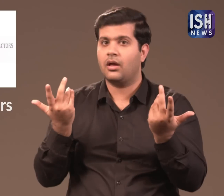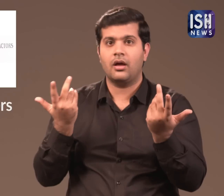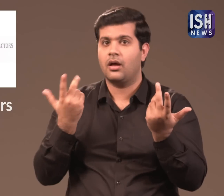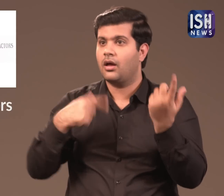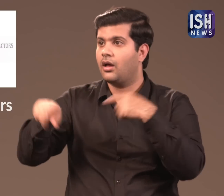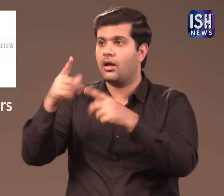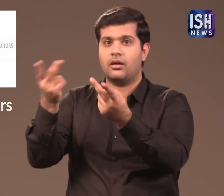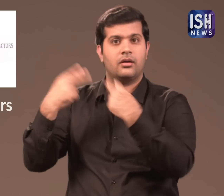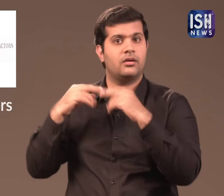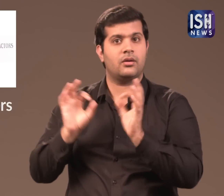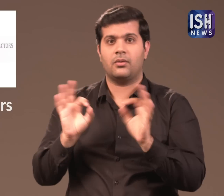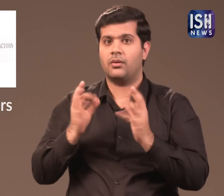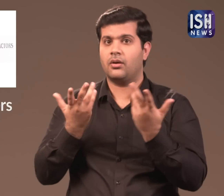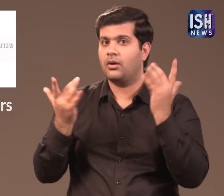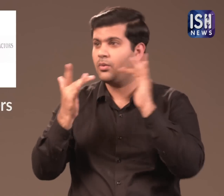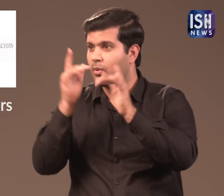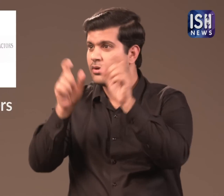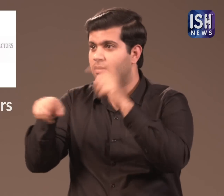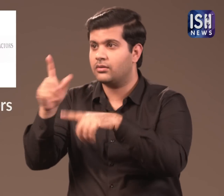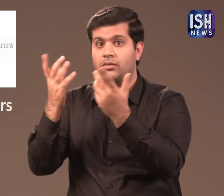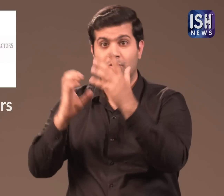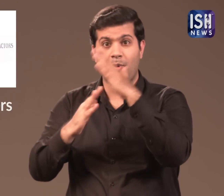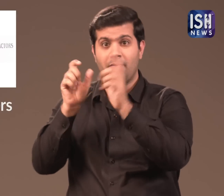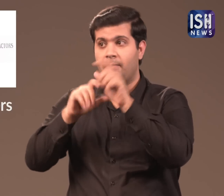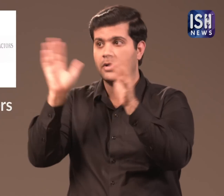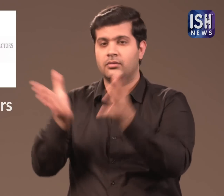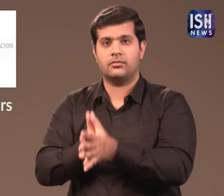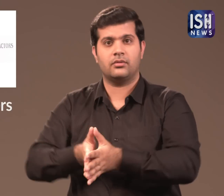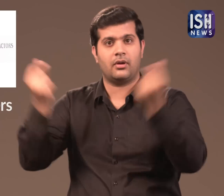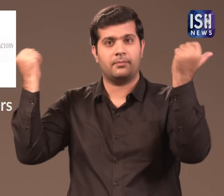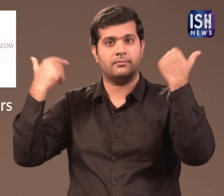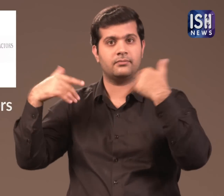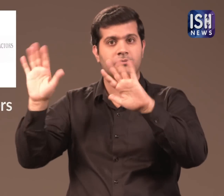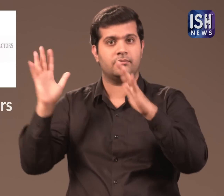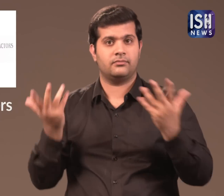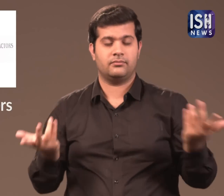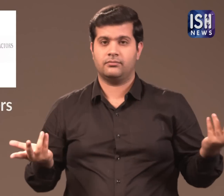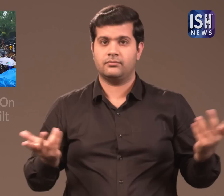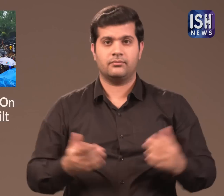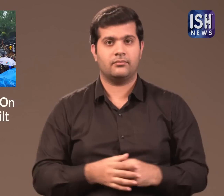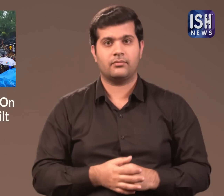They did not respond and nobody could contact the contractors.